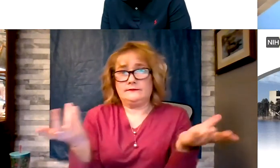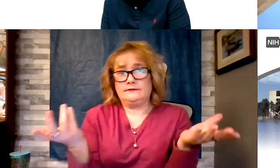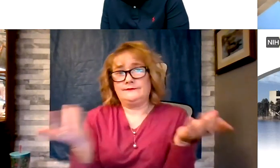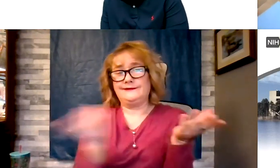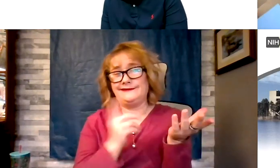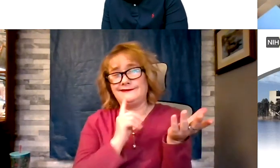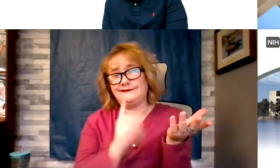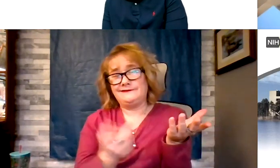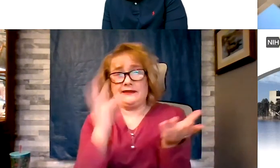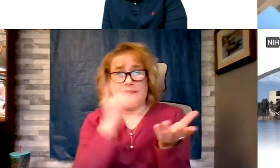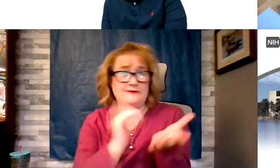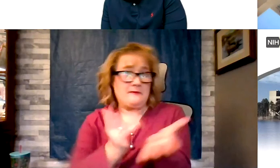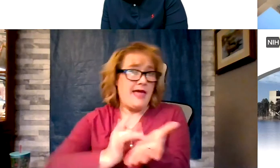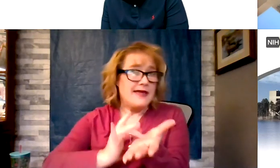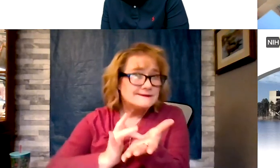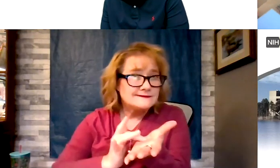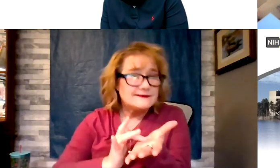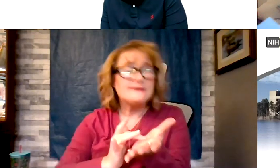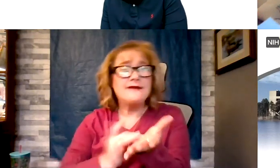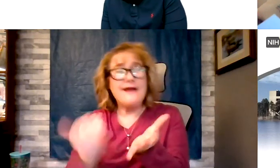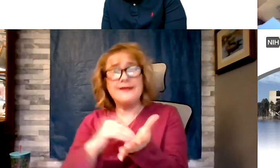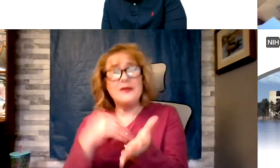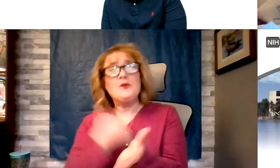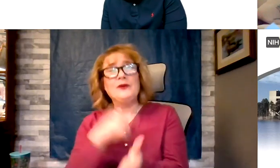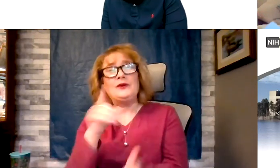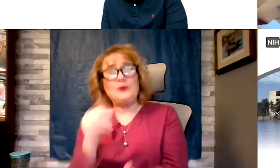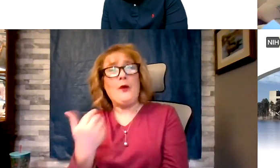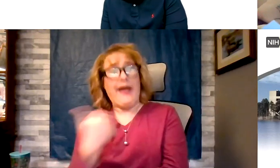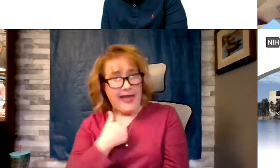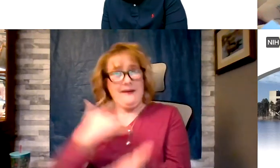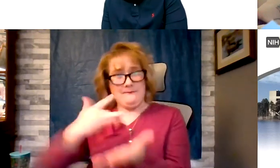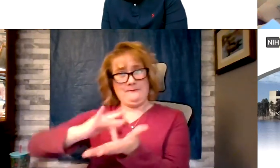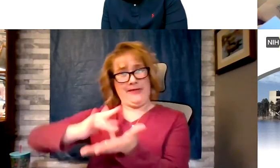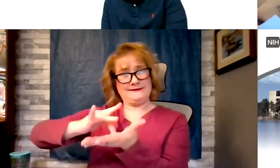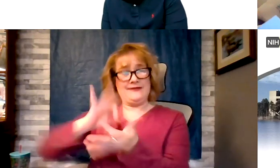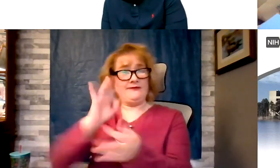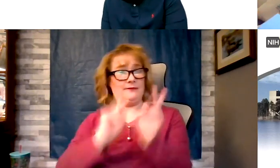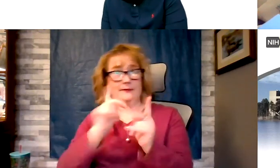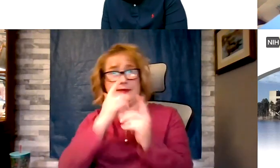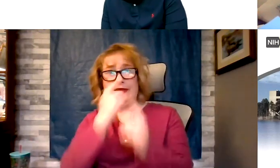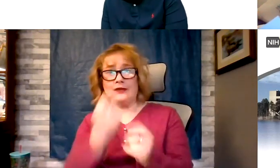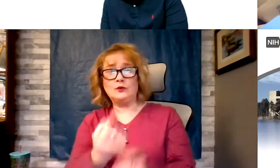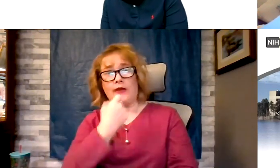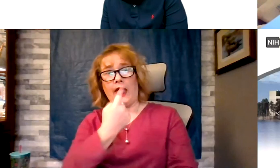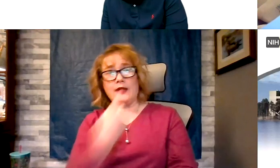have medicine. If people are interested in taking more pills, the industry, whether the